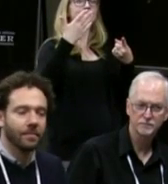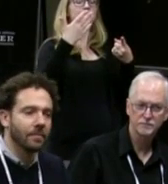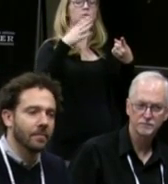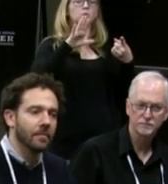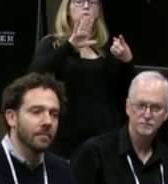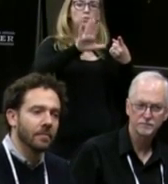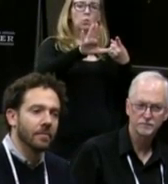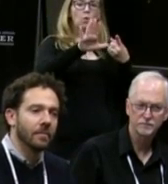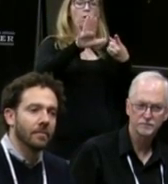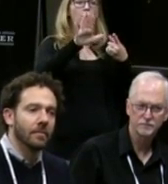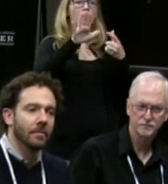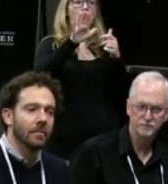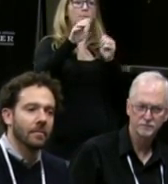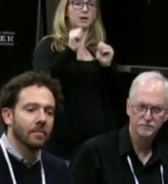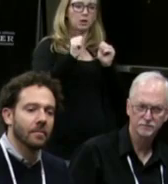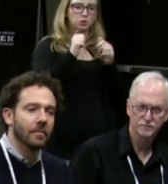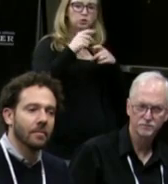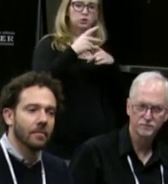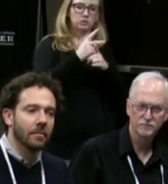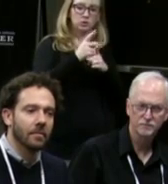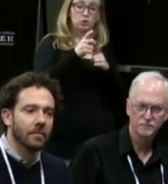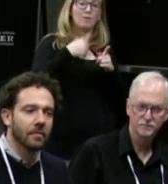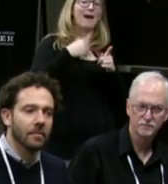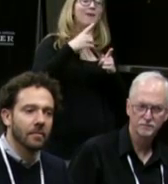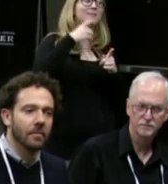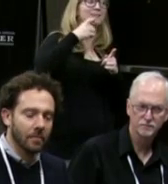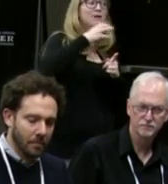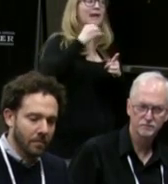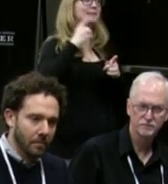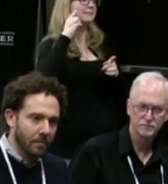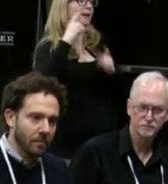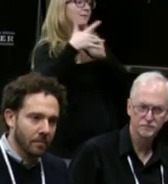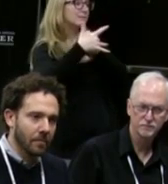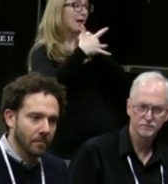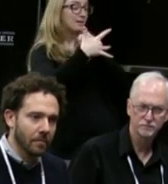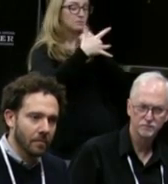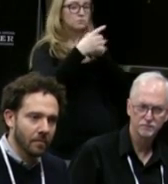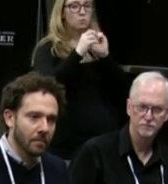did you have hearing and deaf technicians, only hearing technicians?